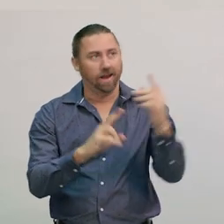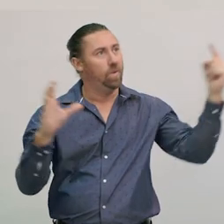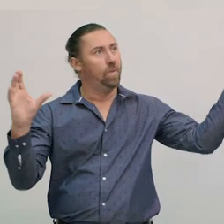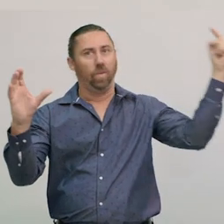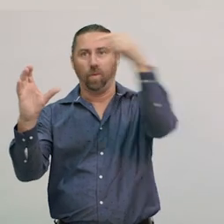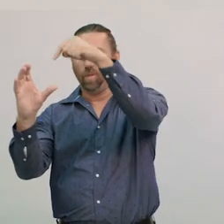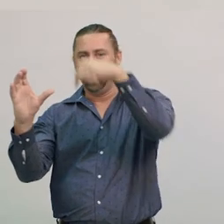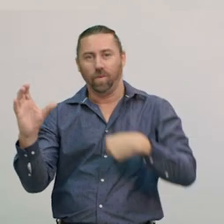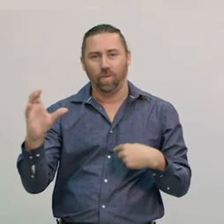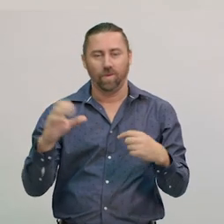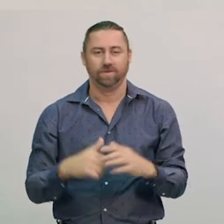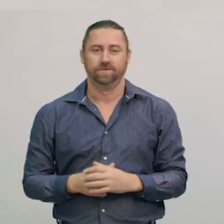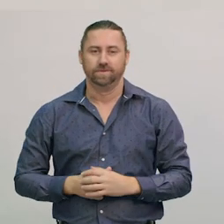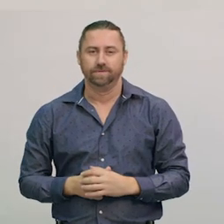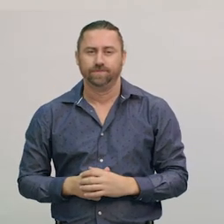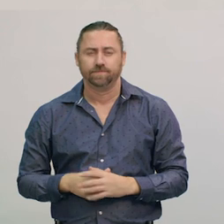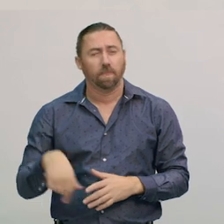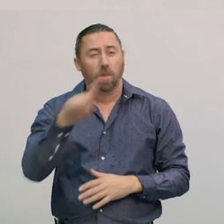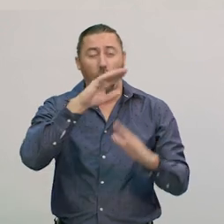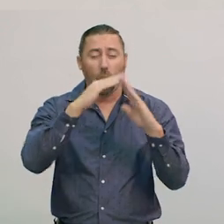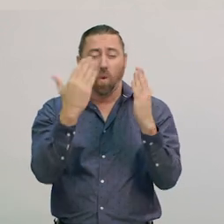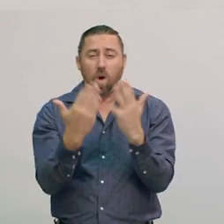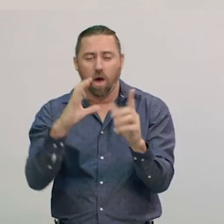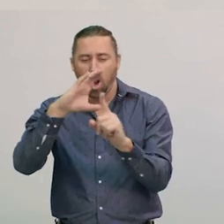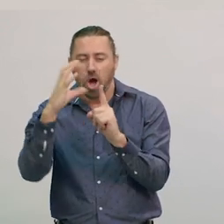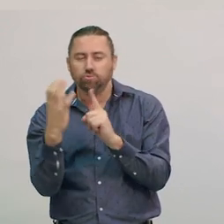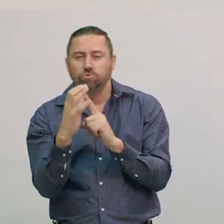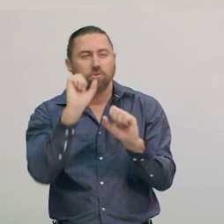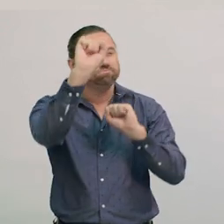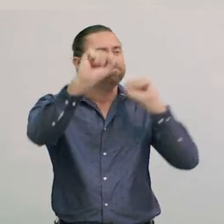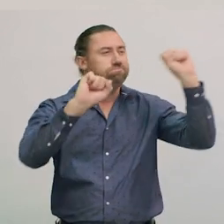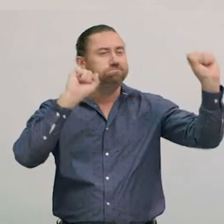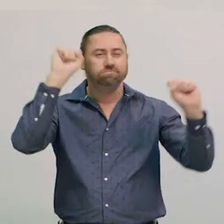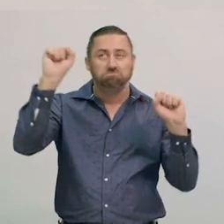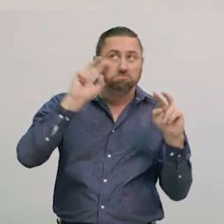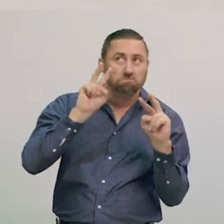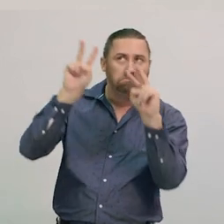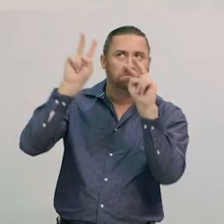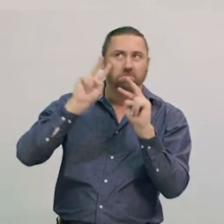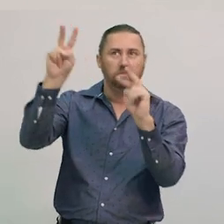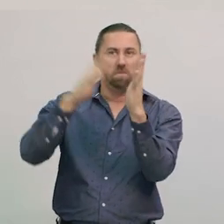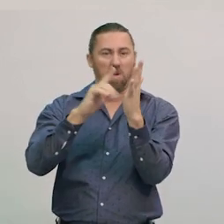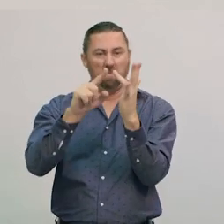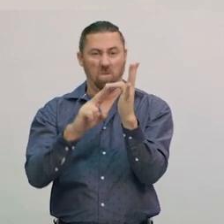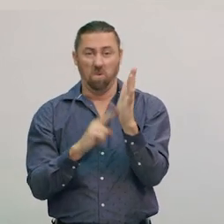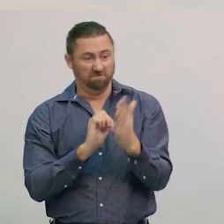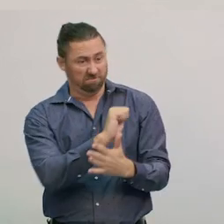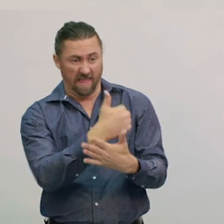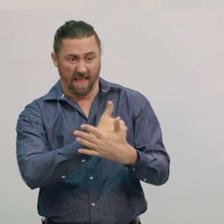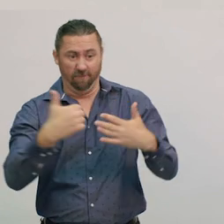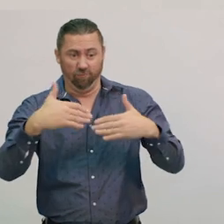People from different cultures around the world use their observations of different phases of the Moon in their daily lives.